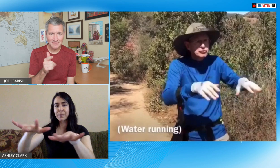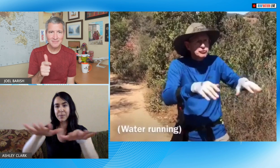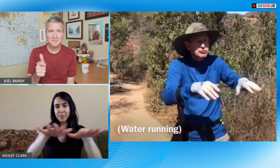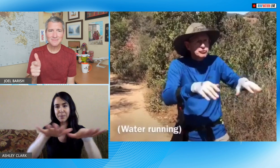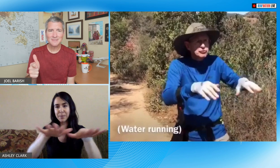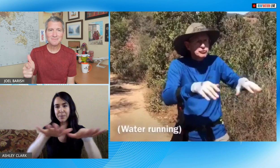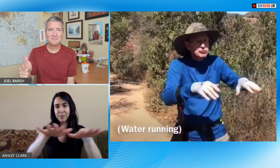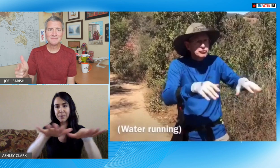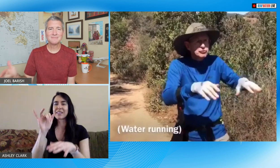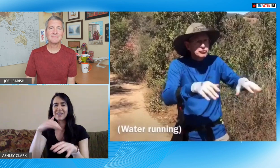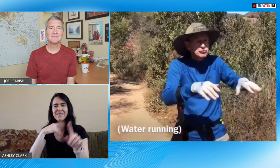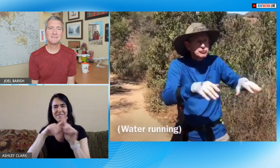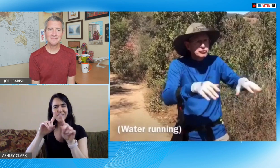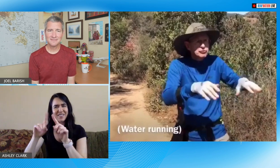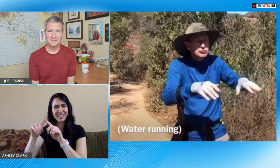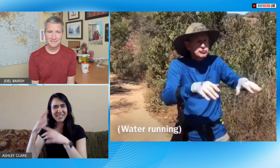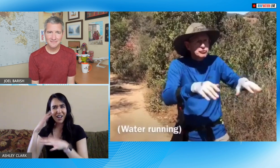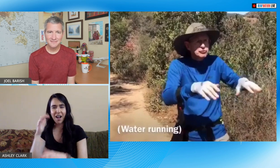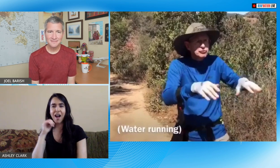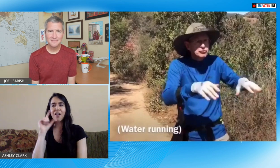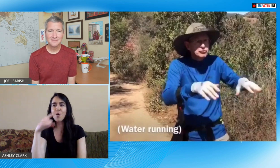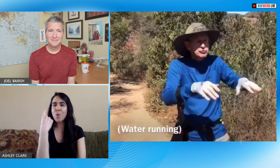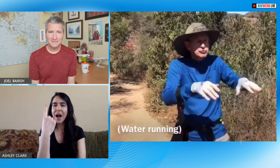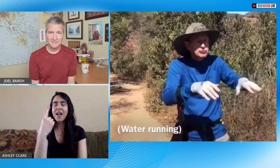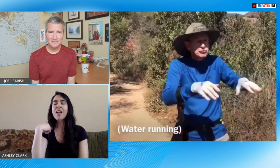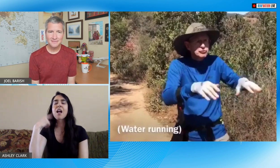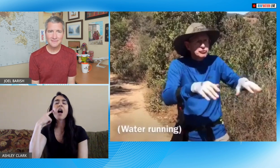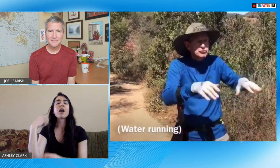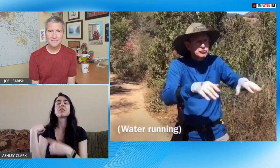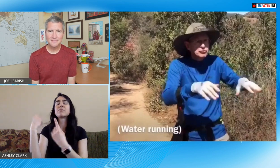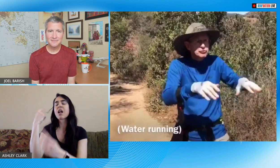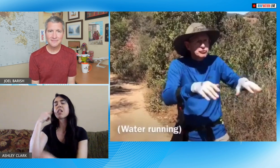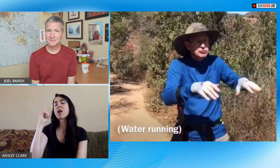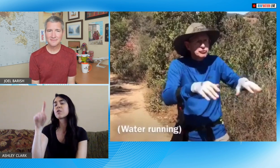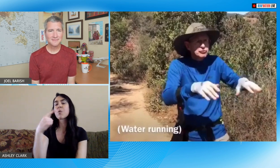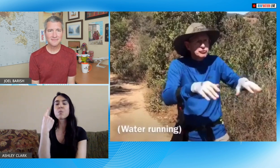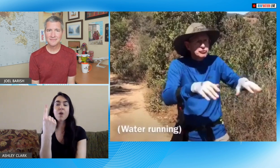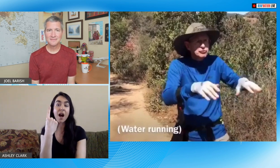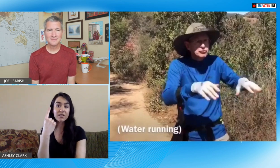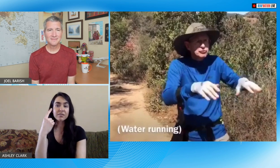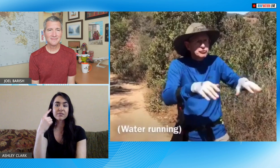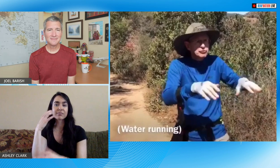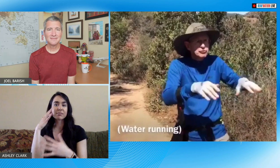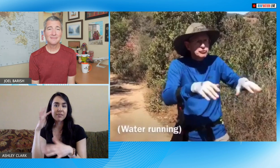me in sign language kind of what that what these sounds sound like so before I